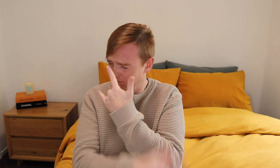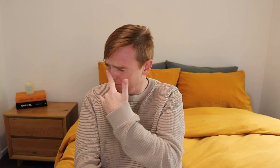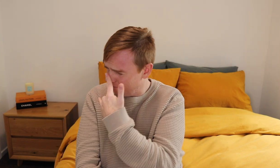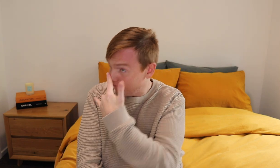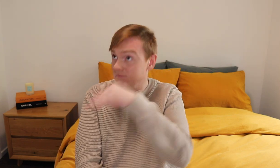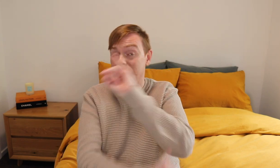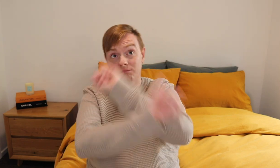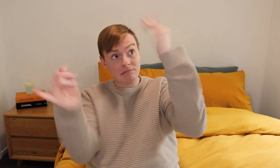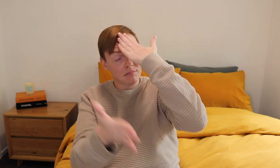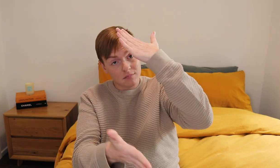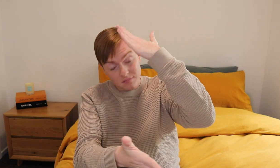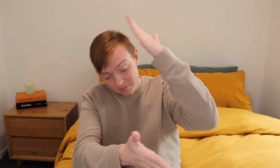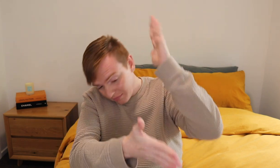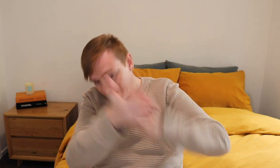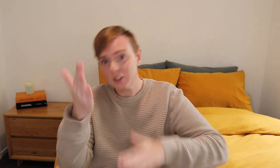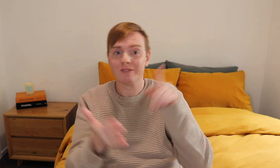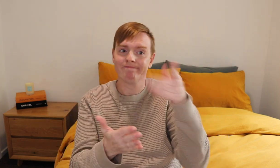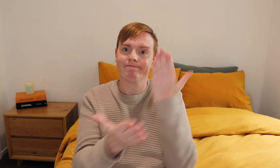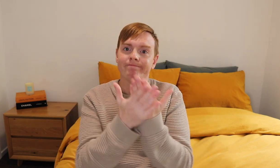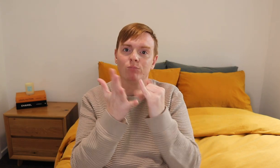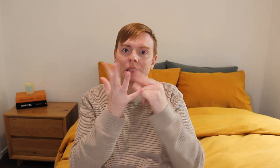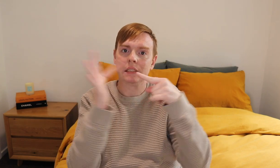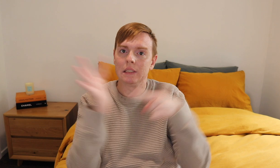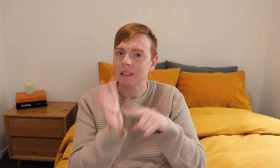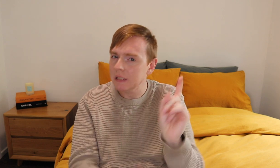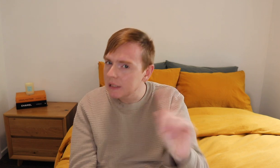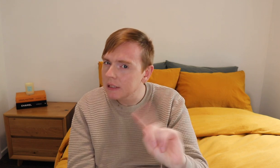Q: What is your worst experience on set?